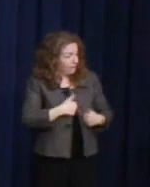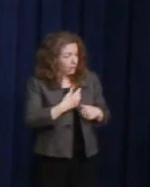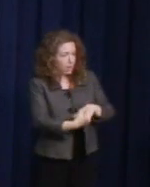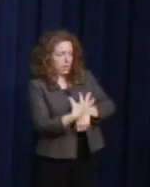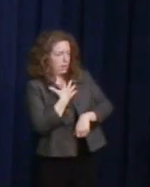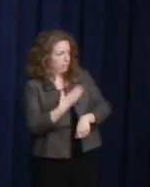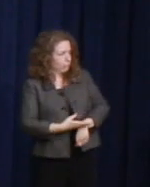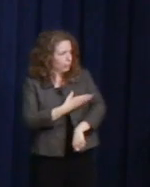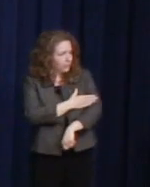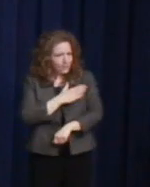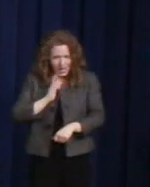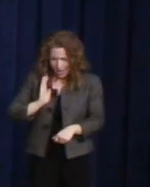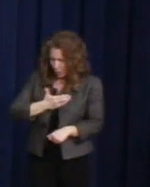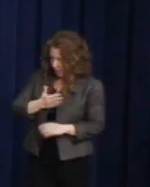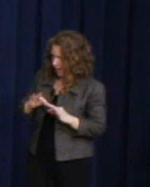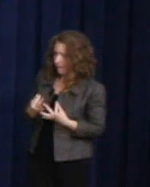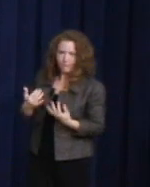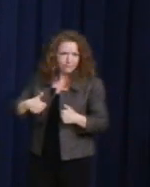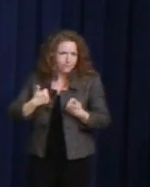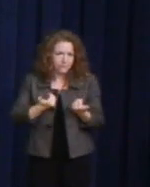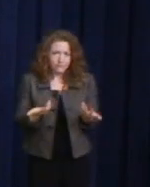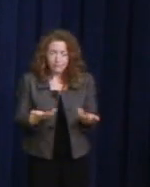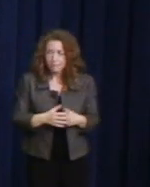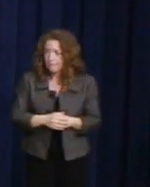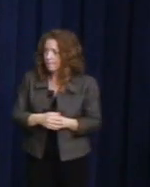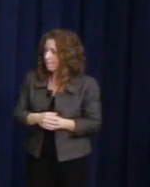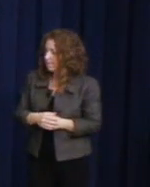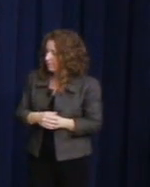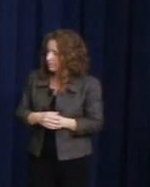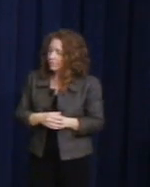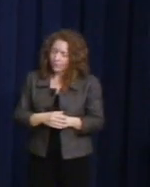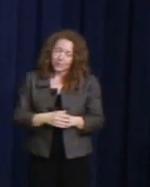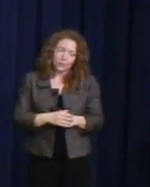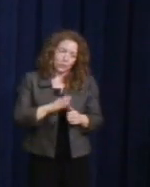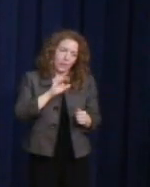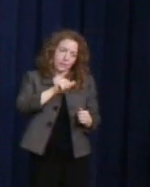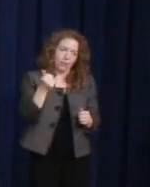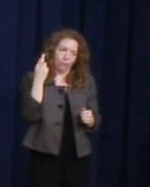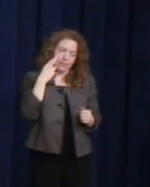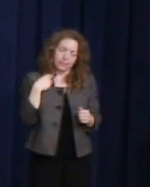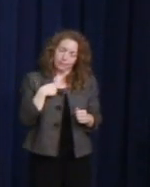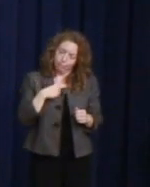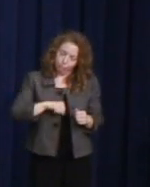That's one of the reasons why I am very proud to stand here today and dedicate this stamp